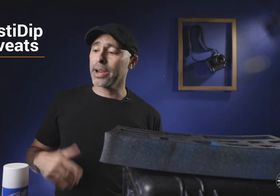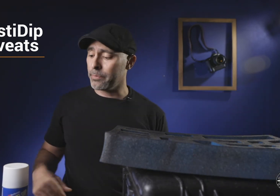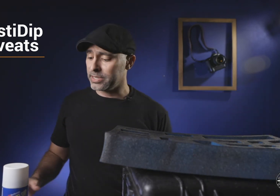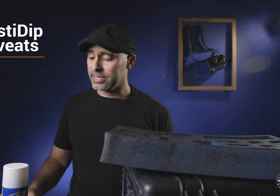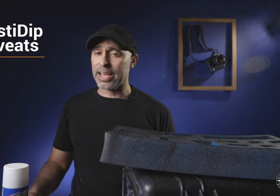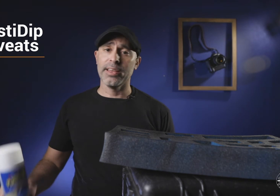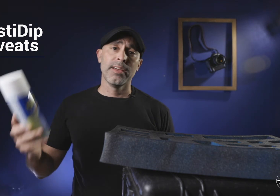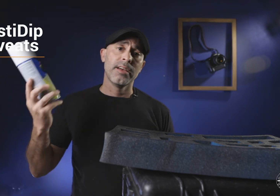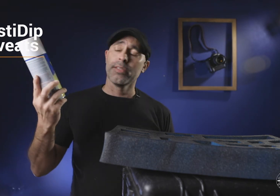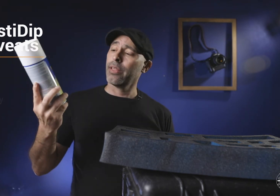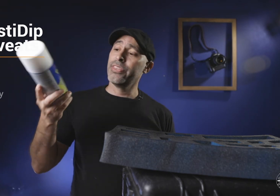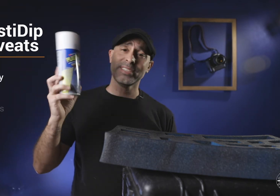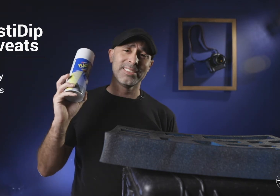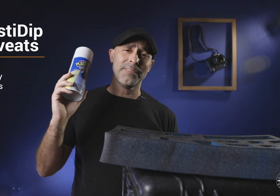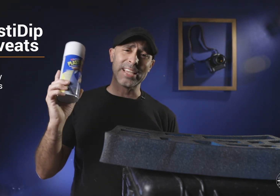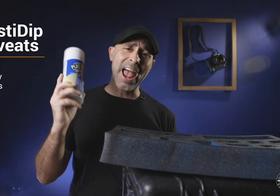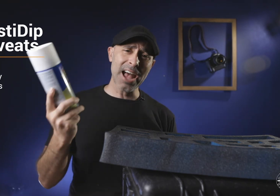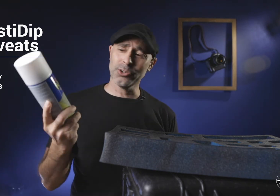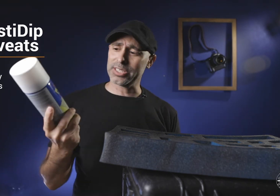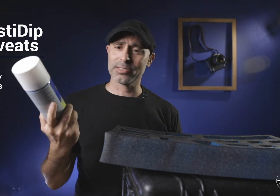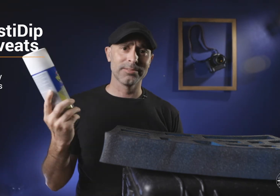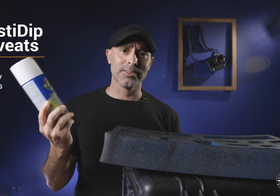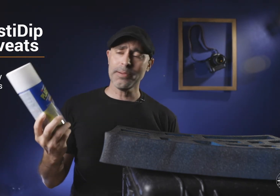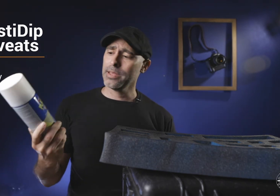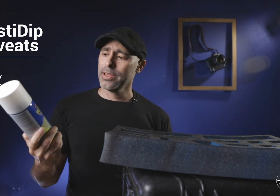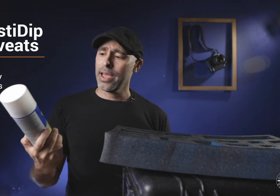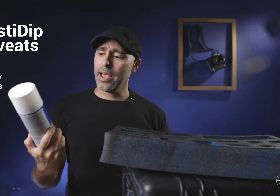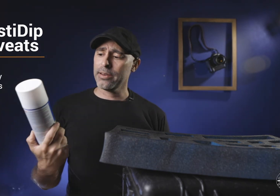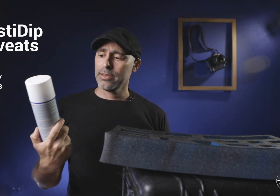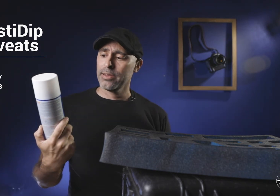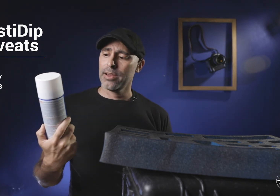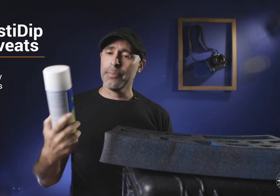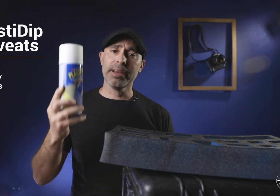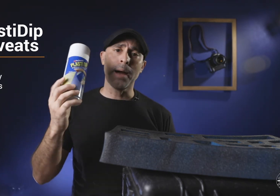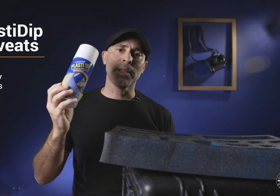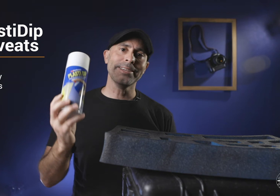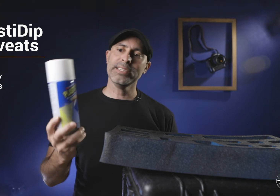bring up as he said this stuff is hazardous right and I mean yeah Plasti